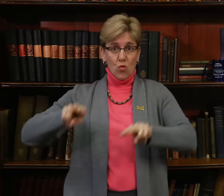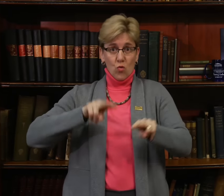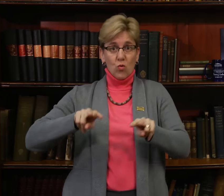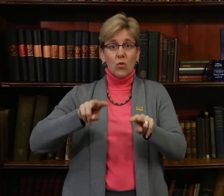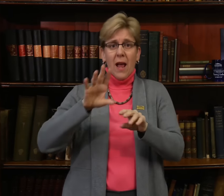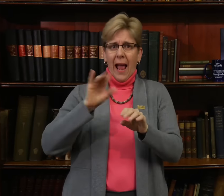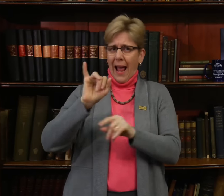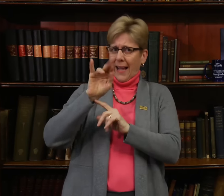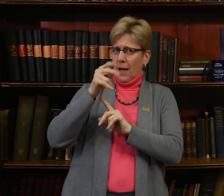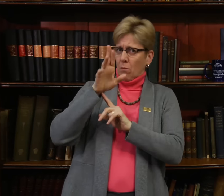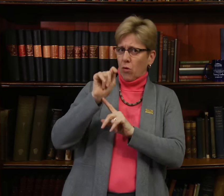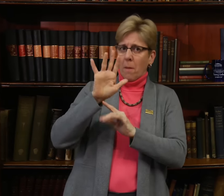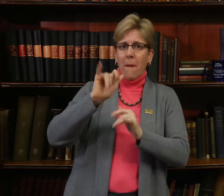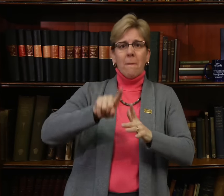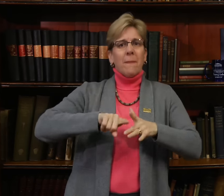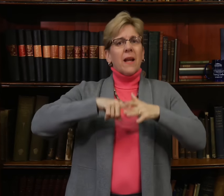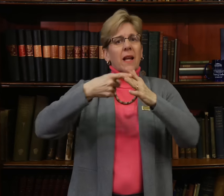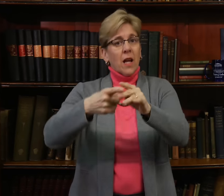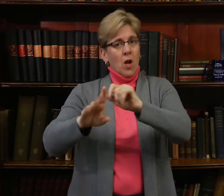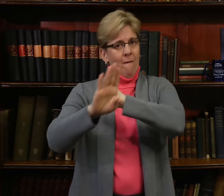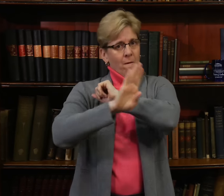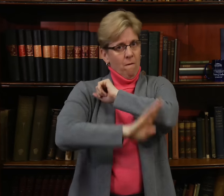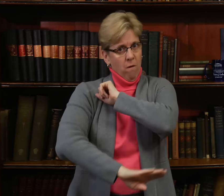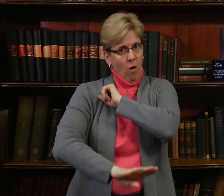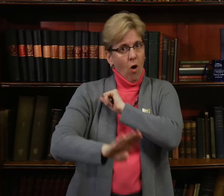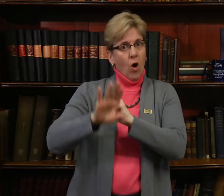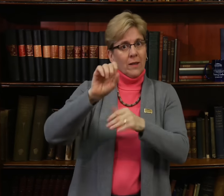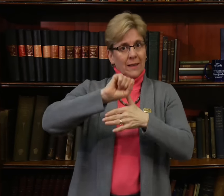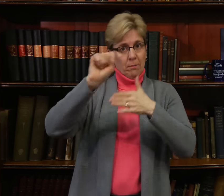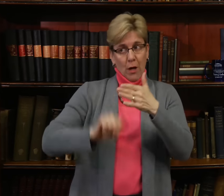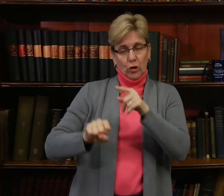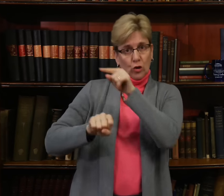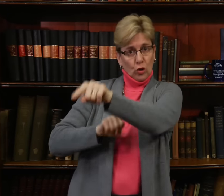community review and input by the beginning of the